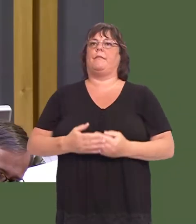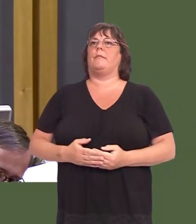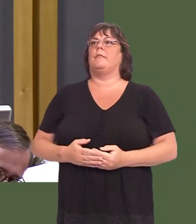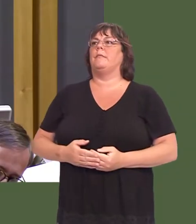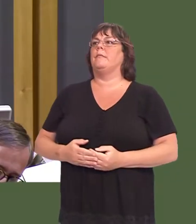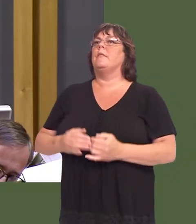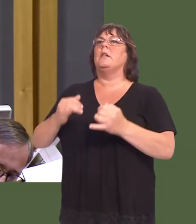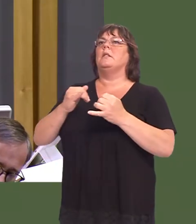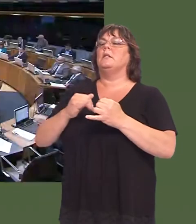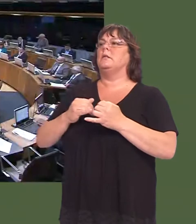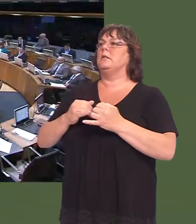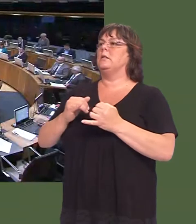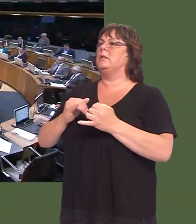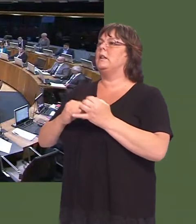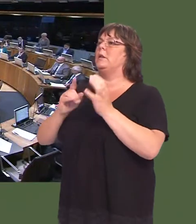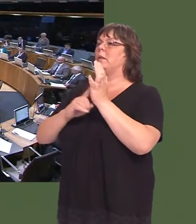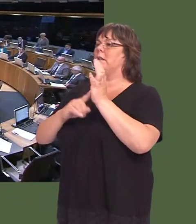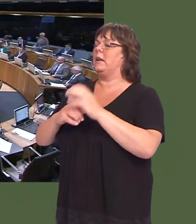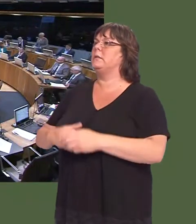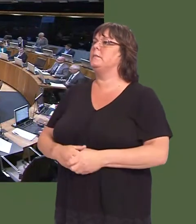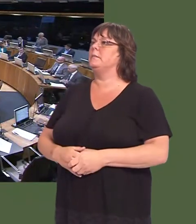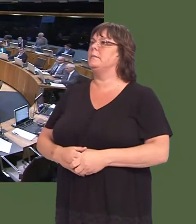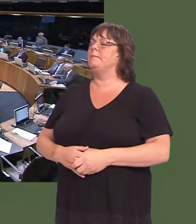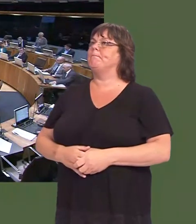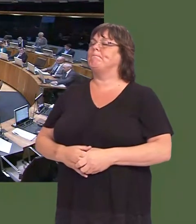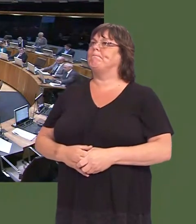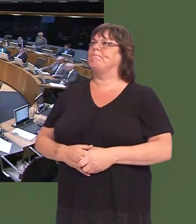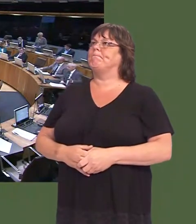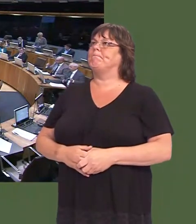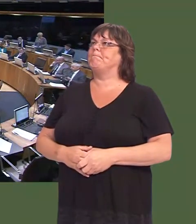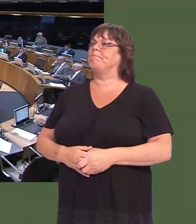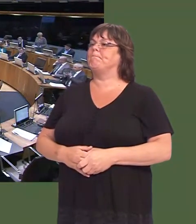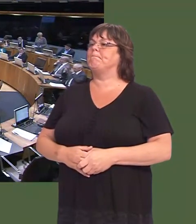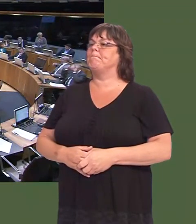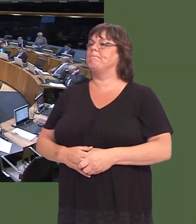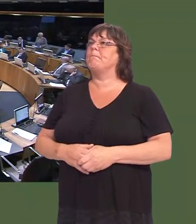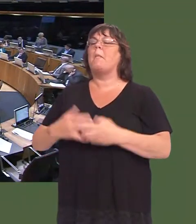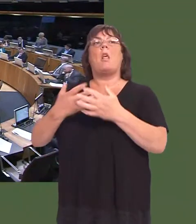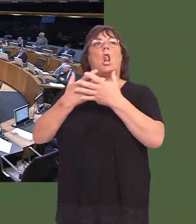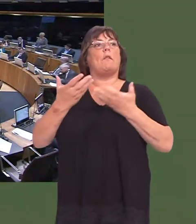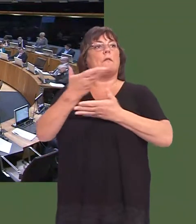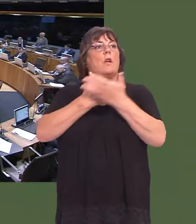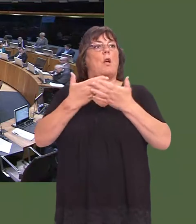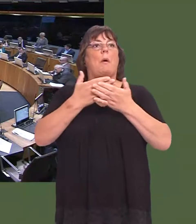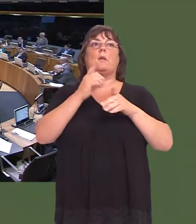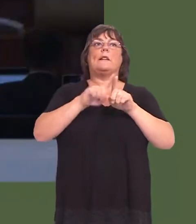Sian Gwenllian: Thereís been a great deal of emphasis on collaboration between councils